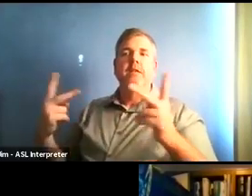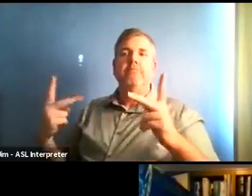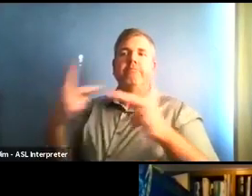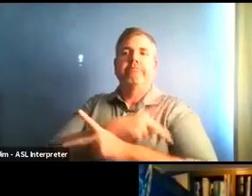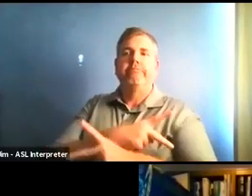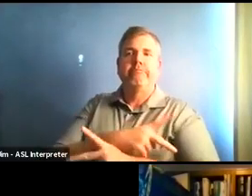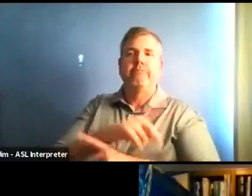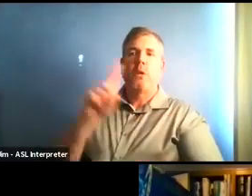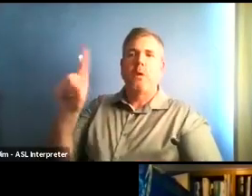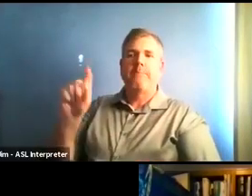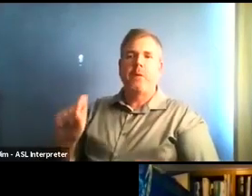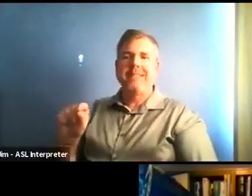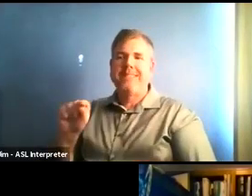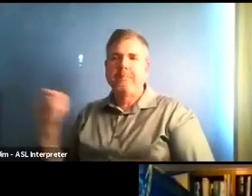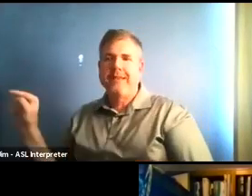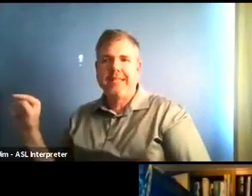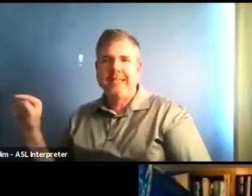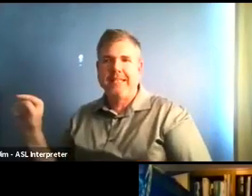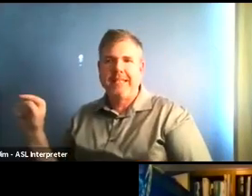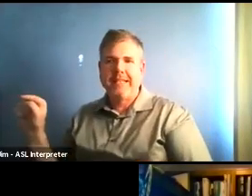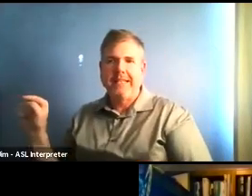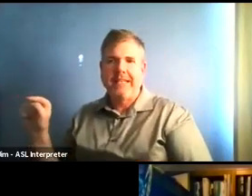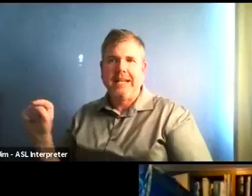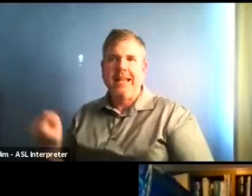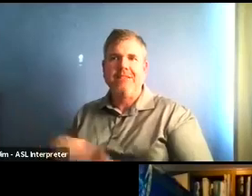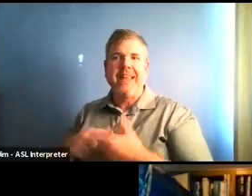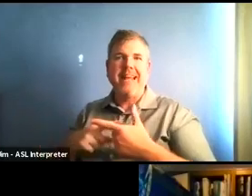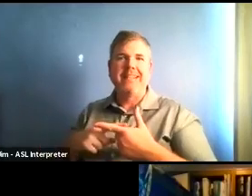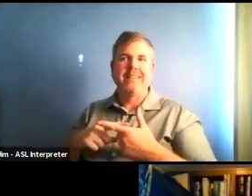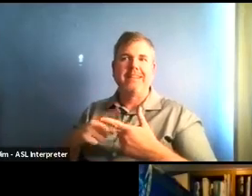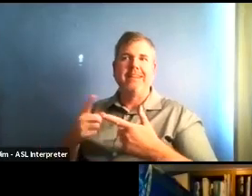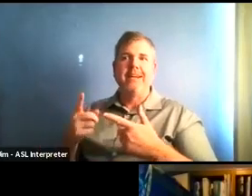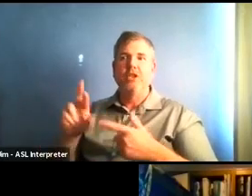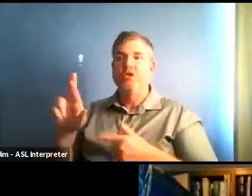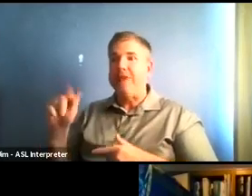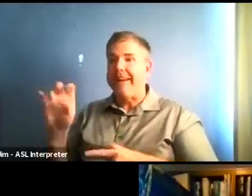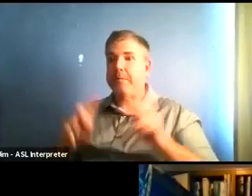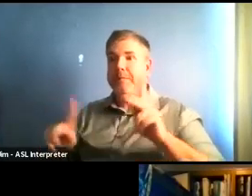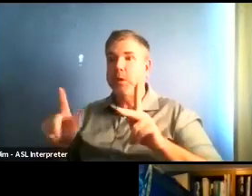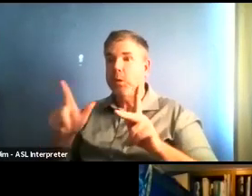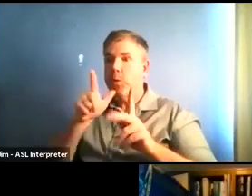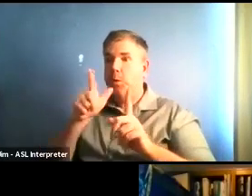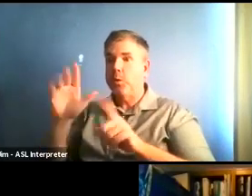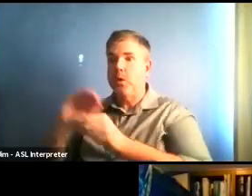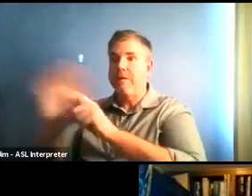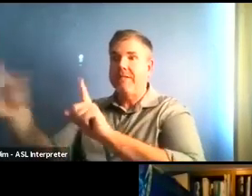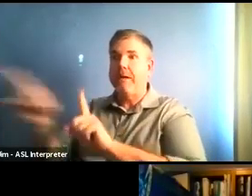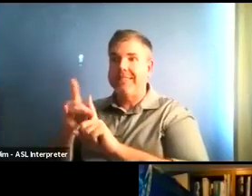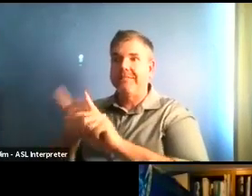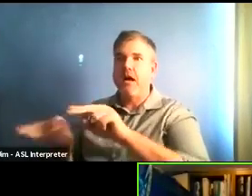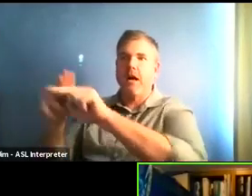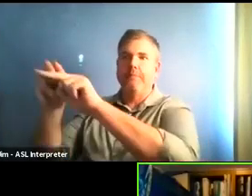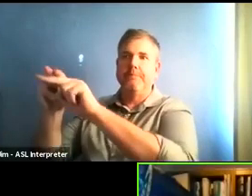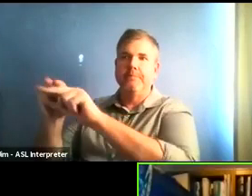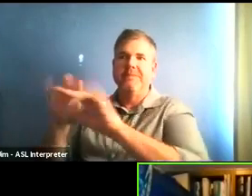So it's a way of sort of adjusting for the fact that we're testing more. Great, thank you for clarifying.